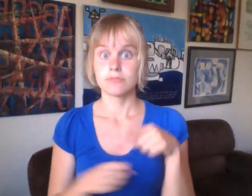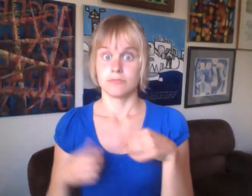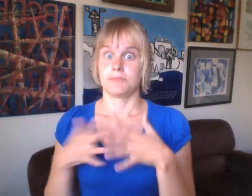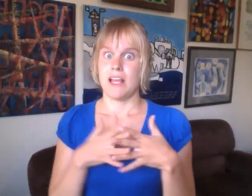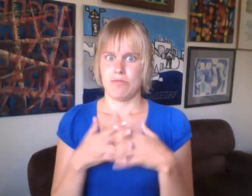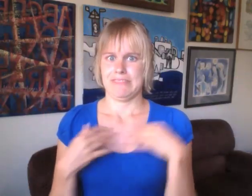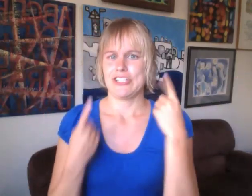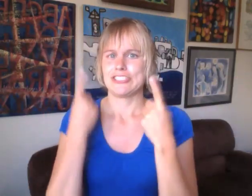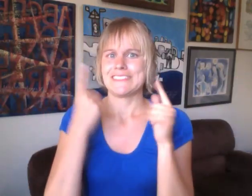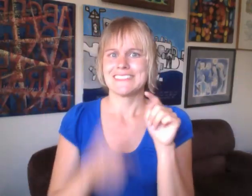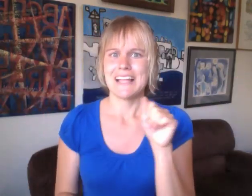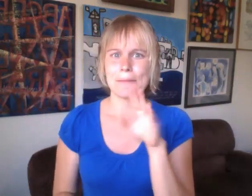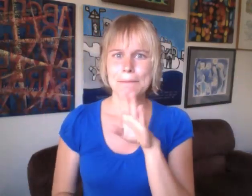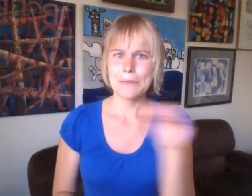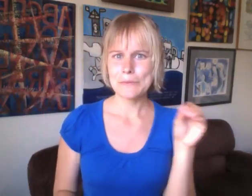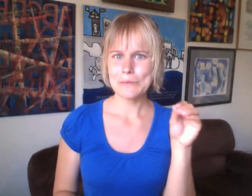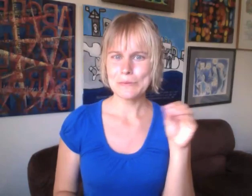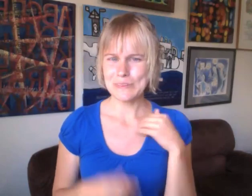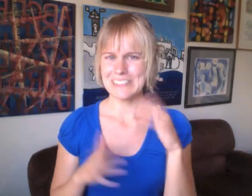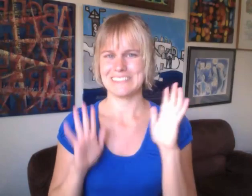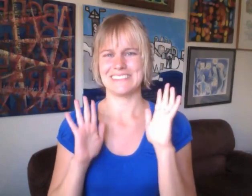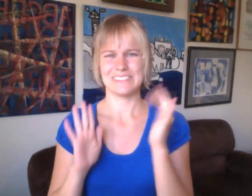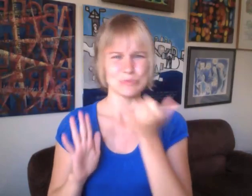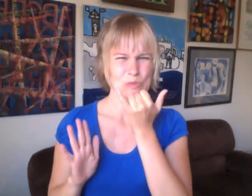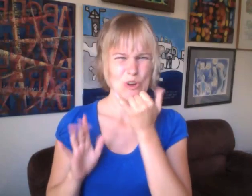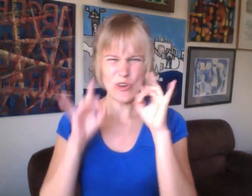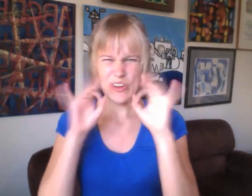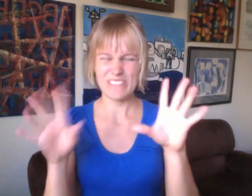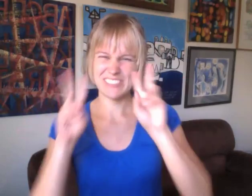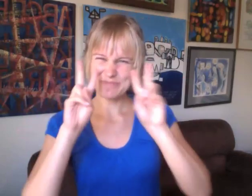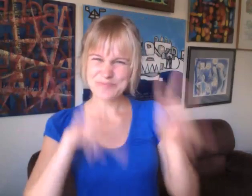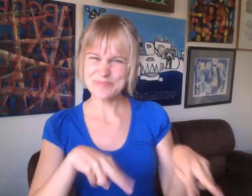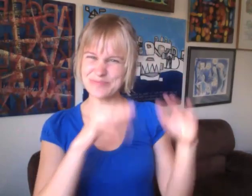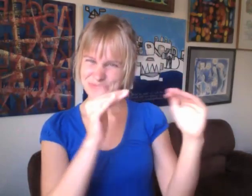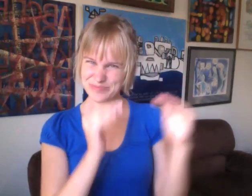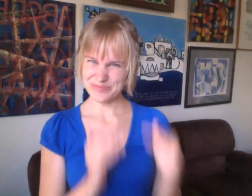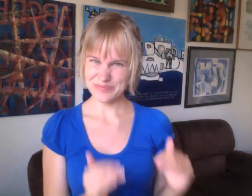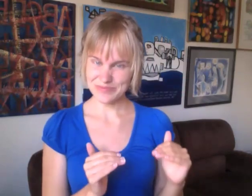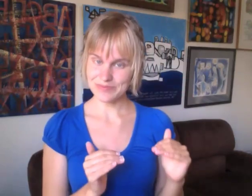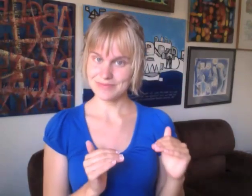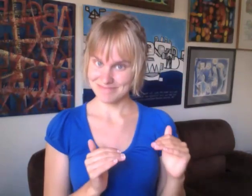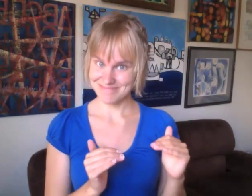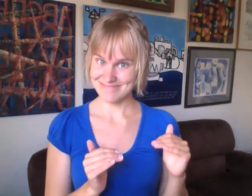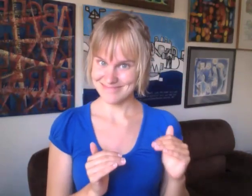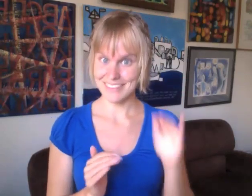In the United States, we consider them as taboo or something to be frowned upon.